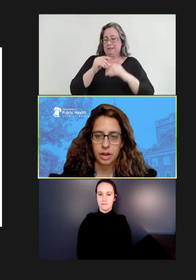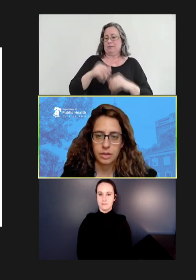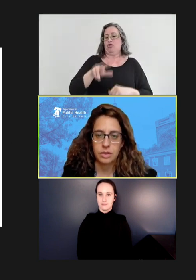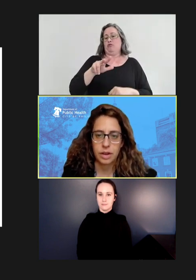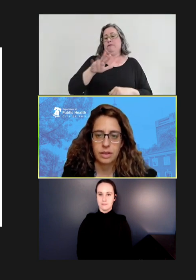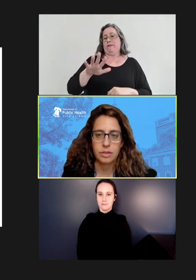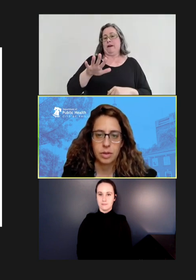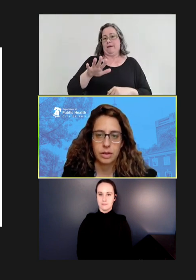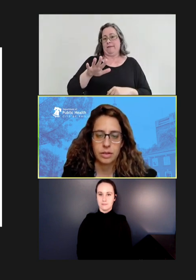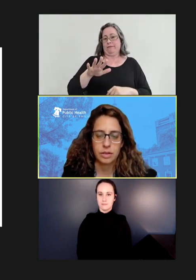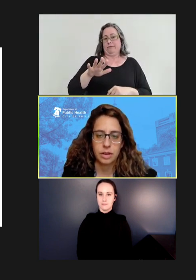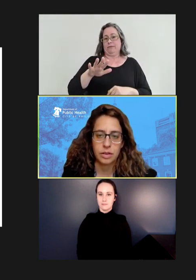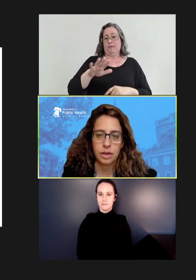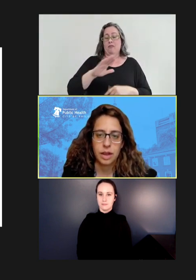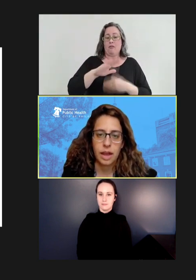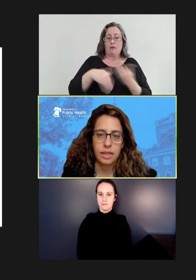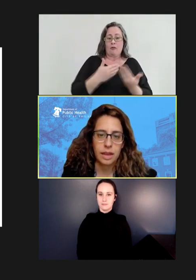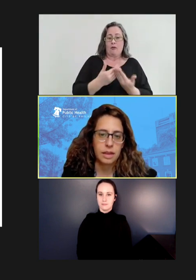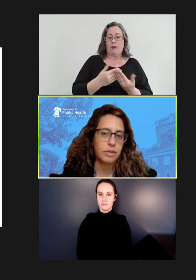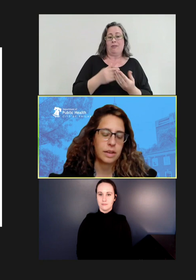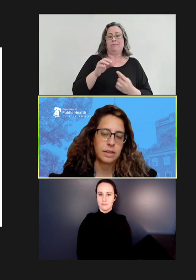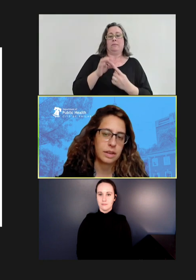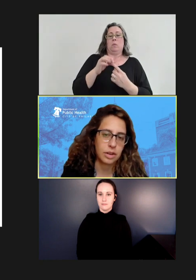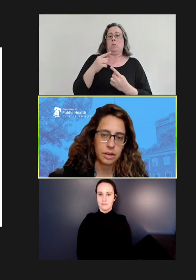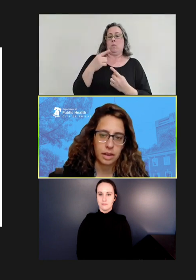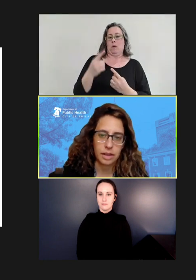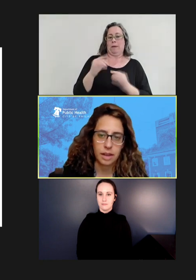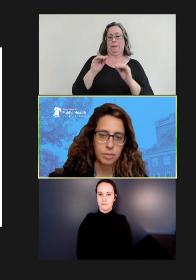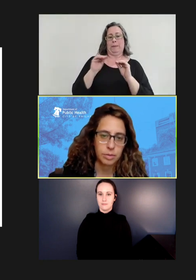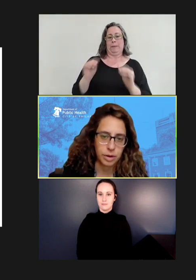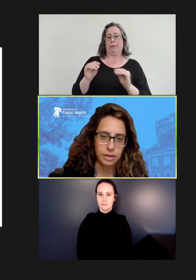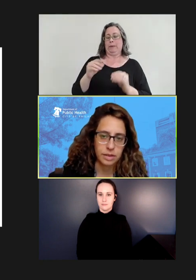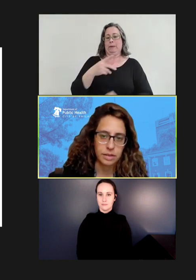child contracted measles. So -- and that unvaccinated child had not been present